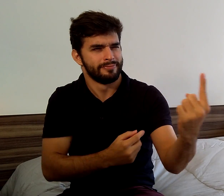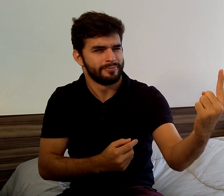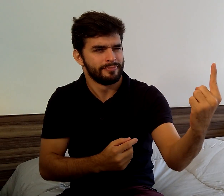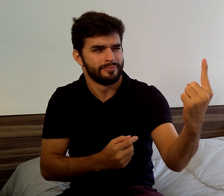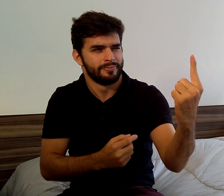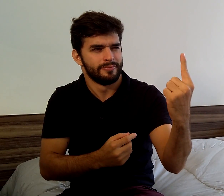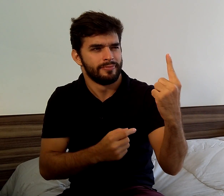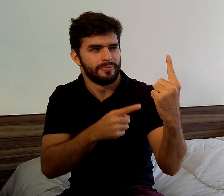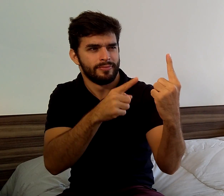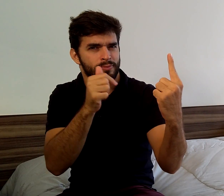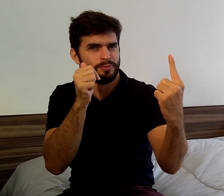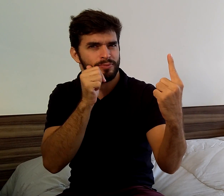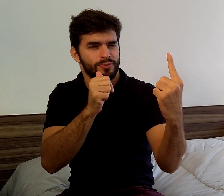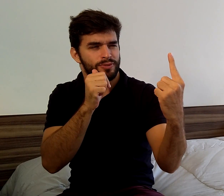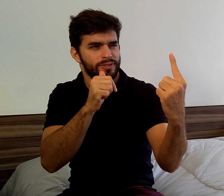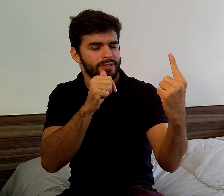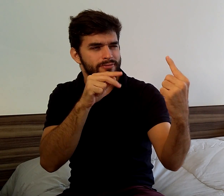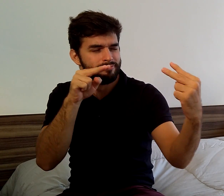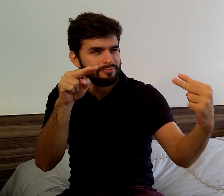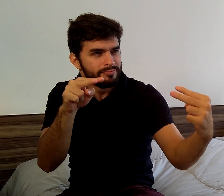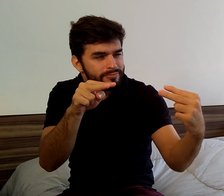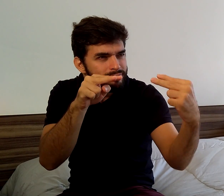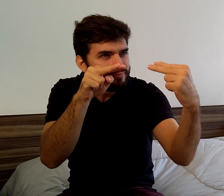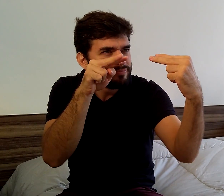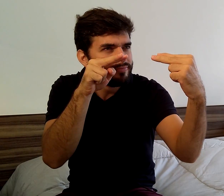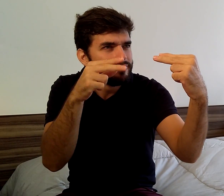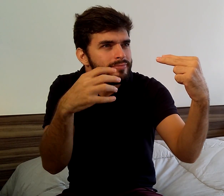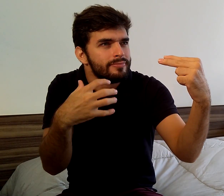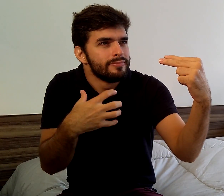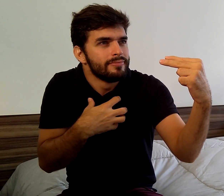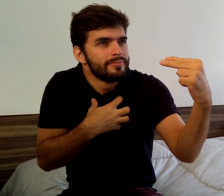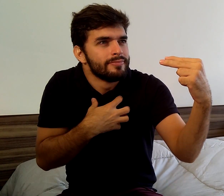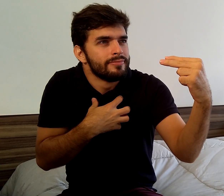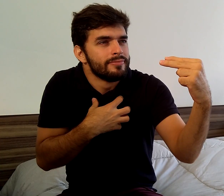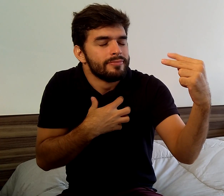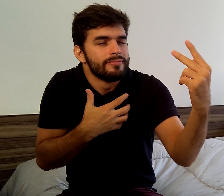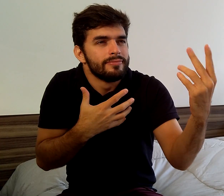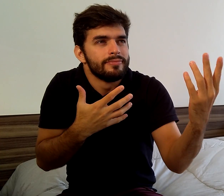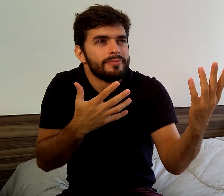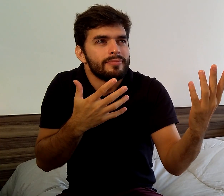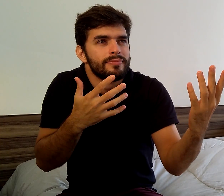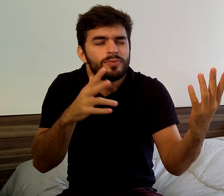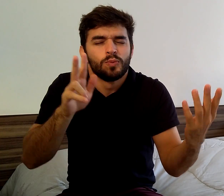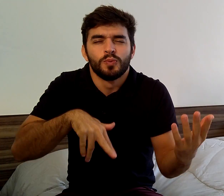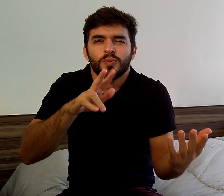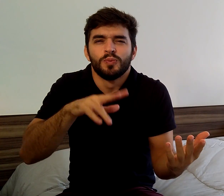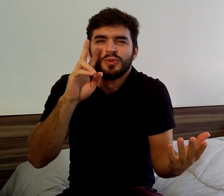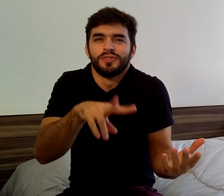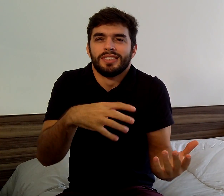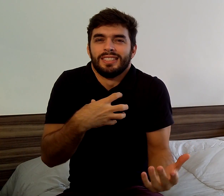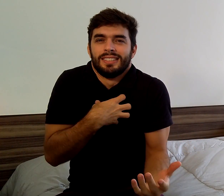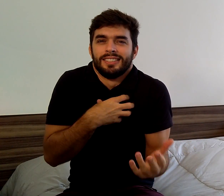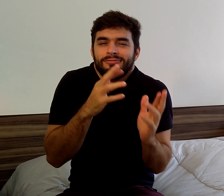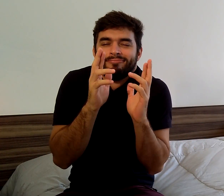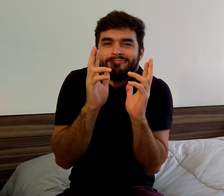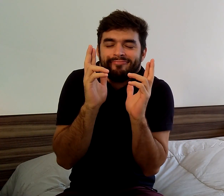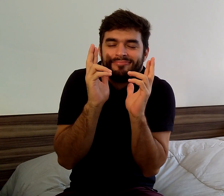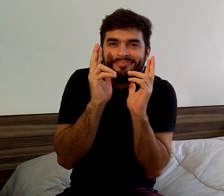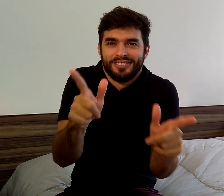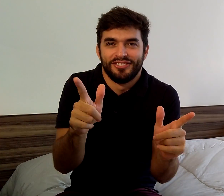I saw a girl. We looked at each other quickly. I felt something different about her.